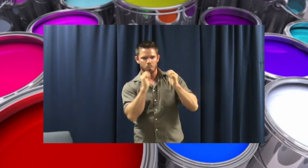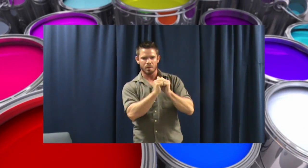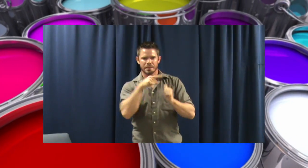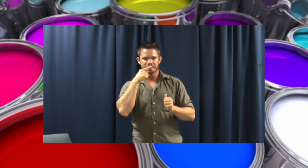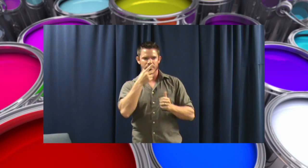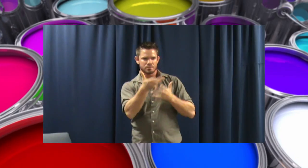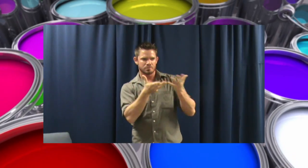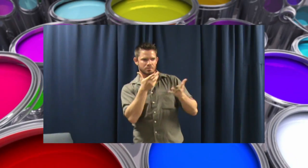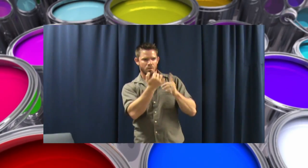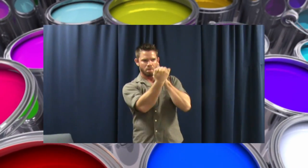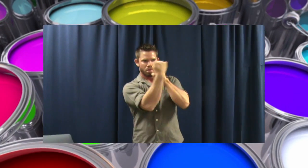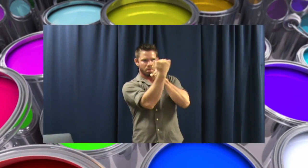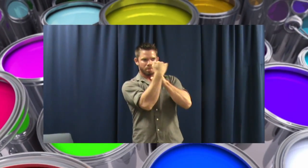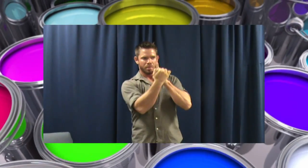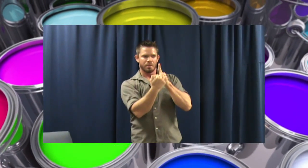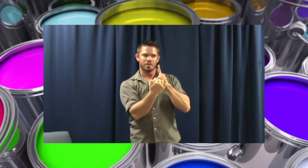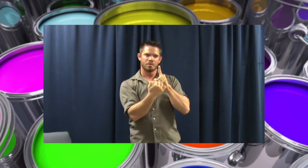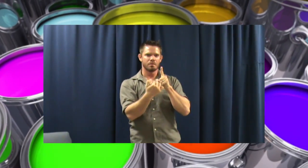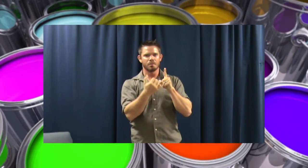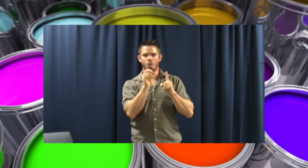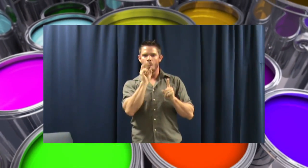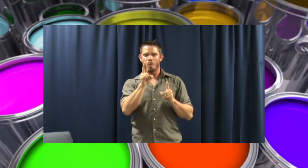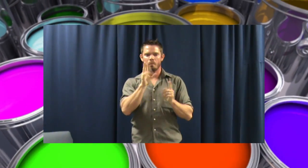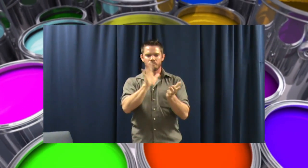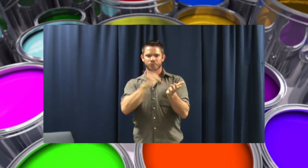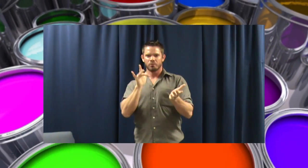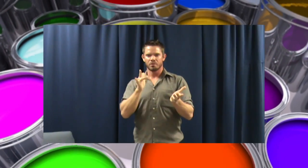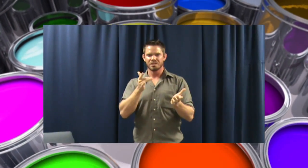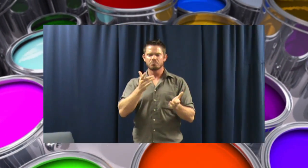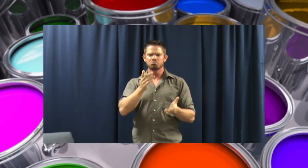when talking to hearing people. They feel maybe they're going to be taken advantage